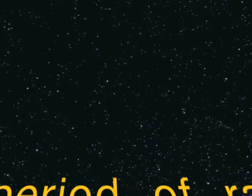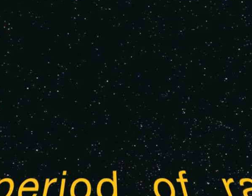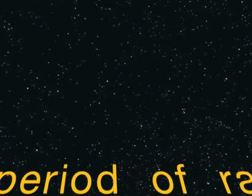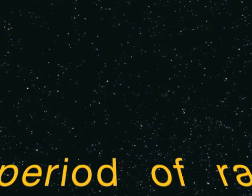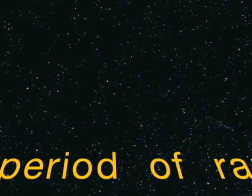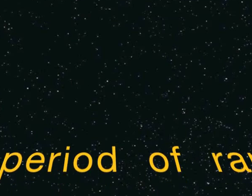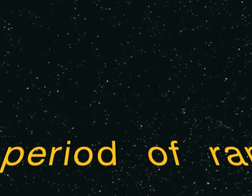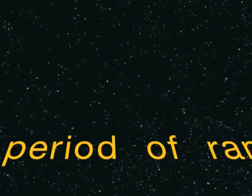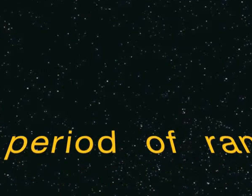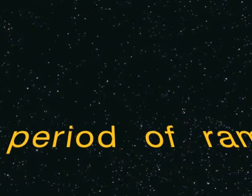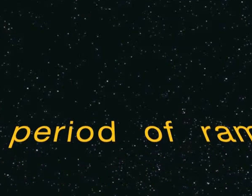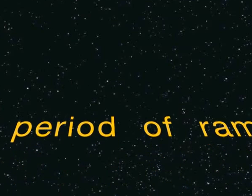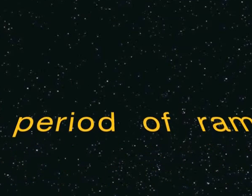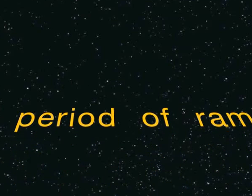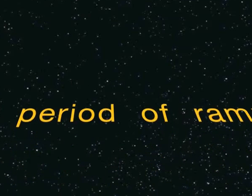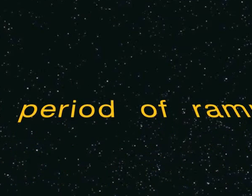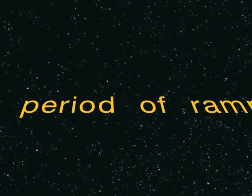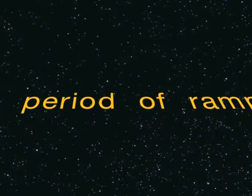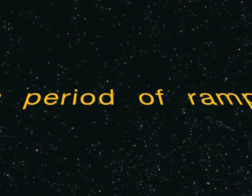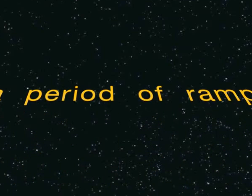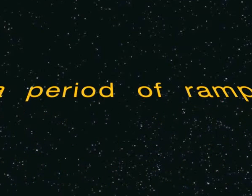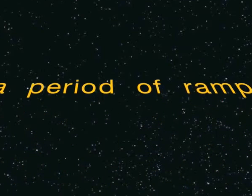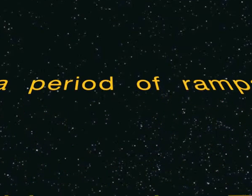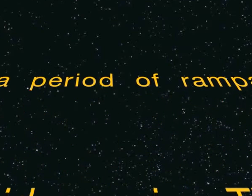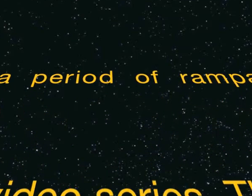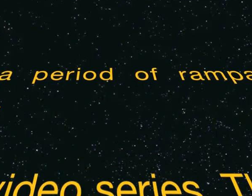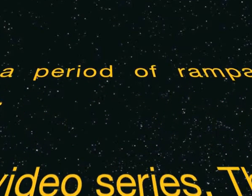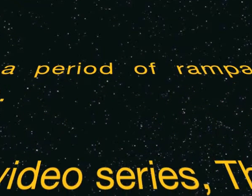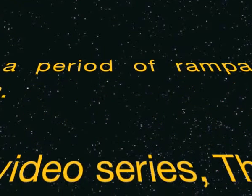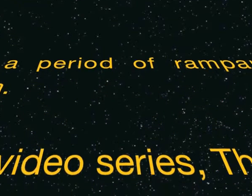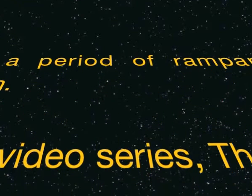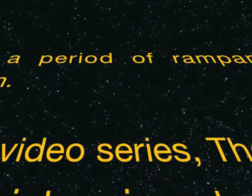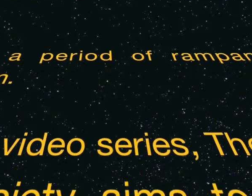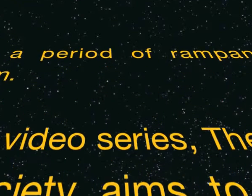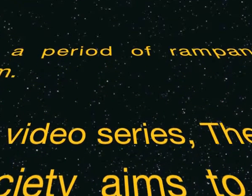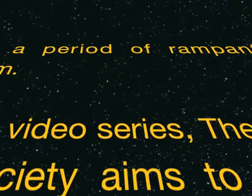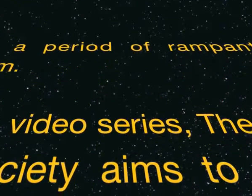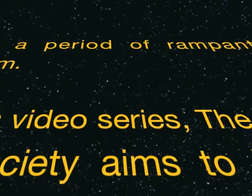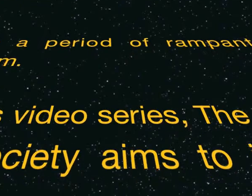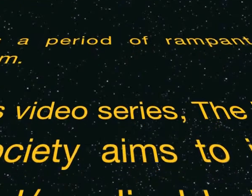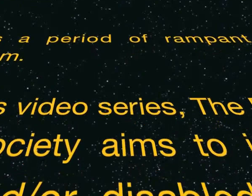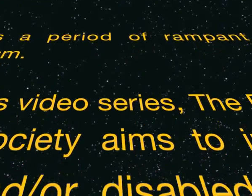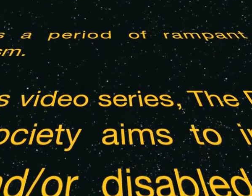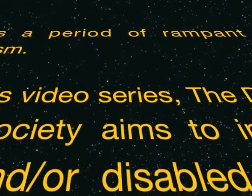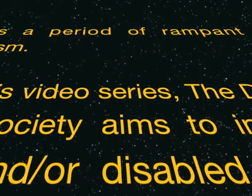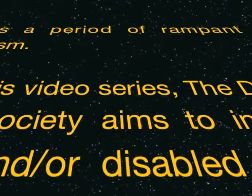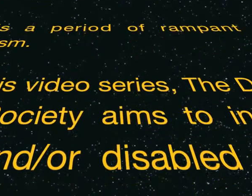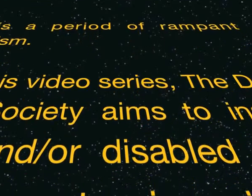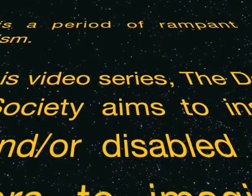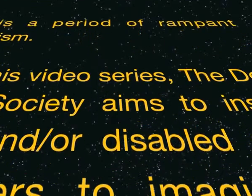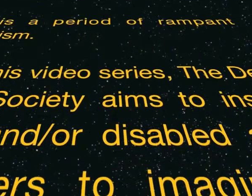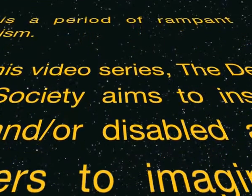It is a period of rampant ableism. With this video series, The Deaf Poets Society aims to inspire D/deaf and/or disabled artists